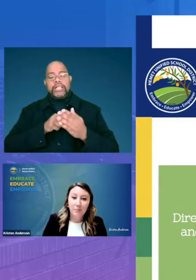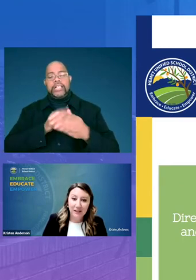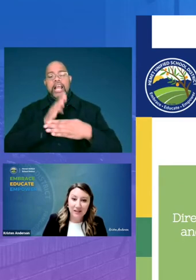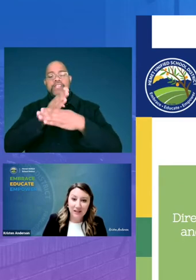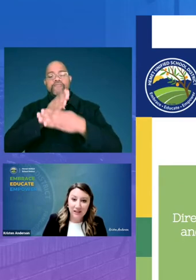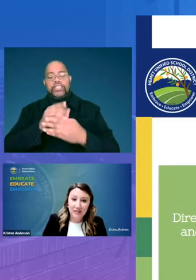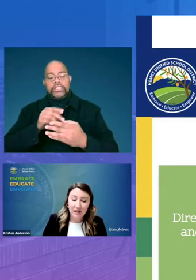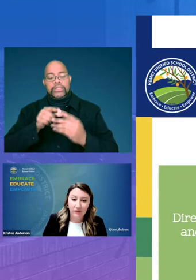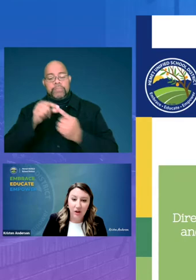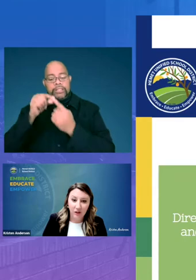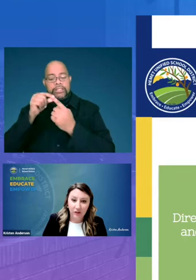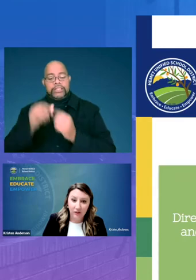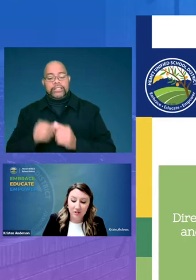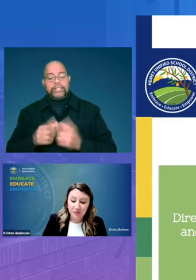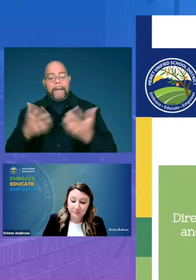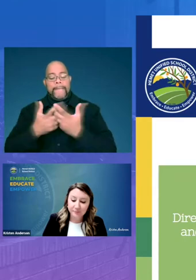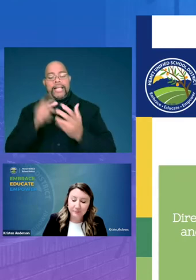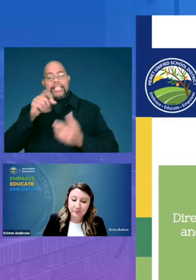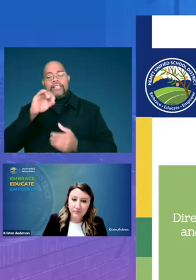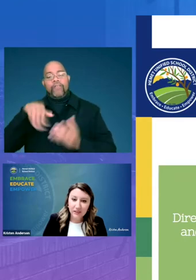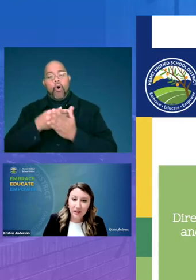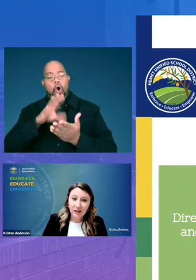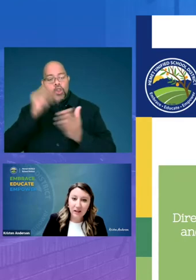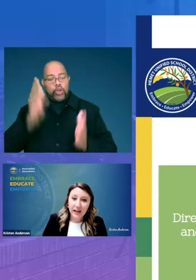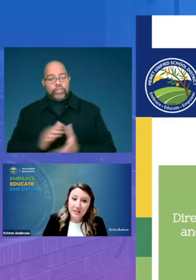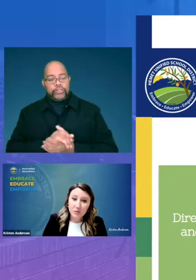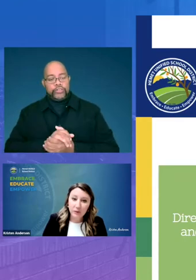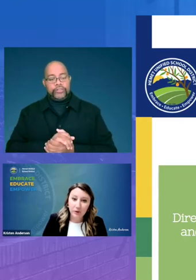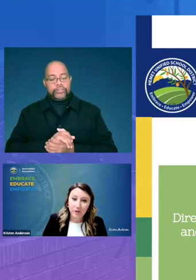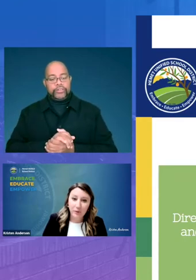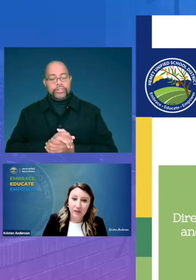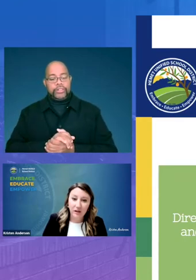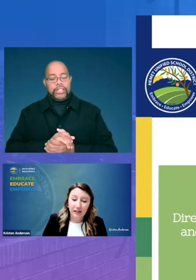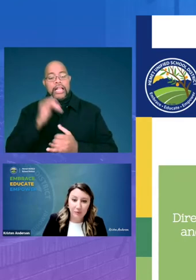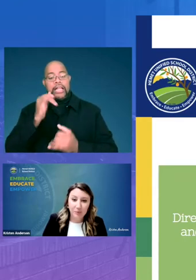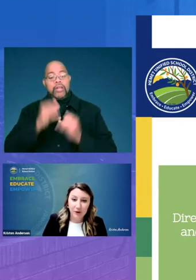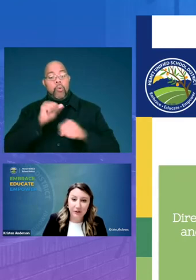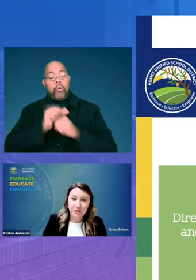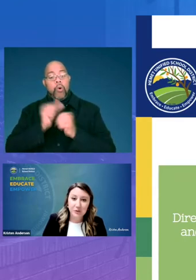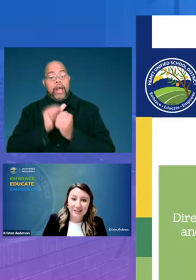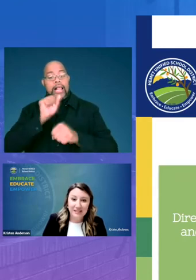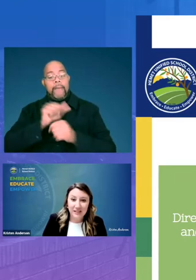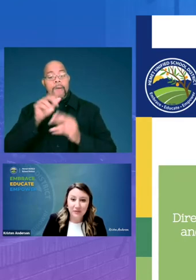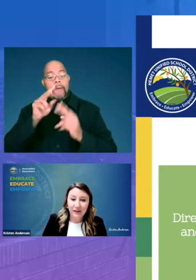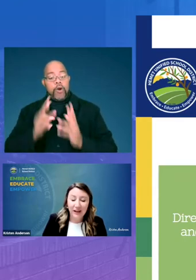meeting the needs of all learners last we worked with our labor partners to identify